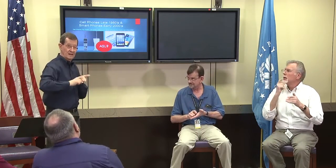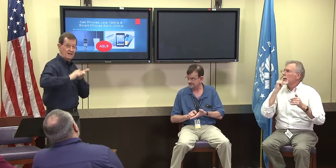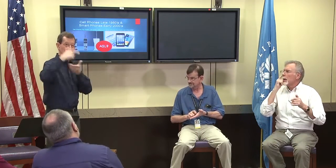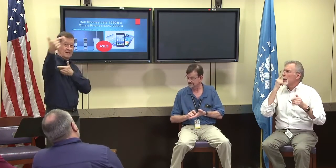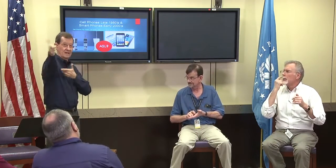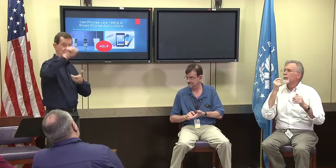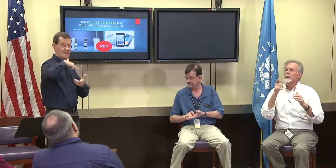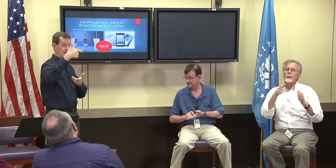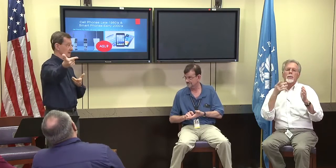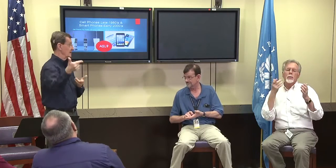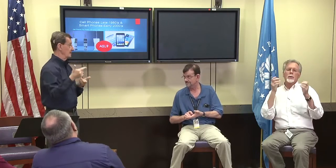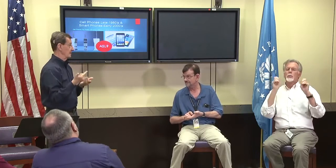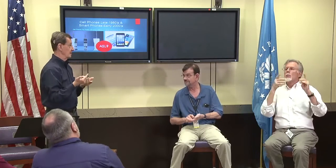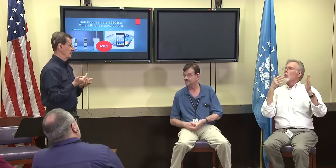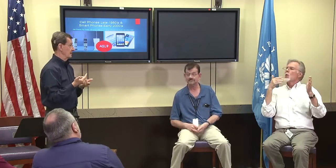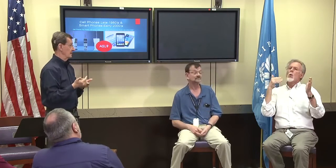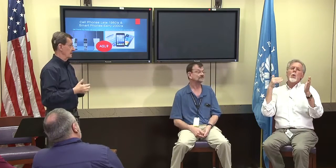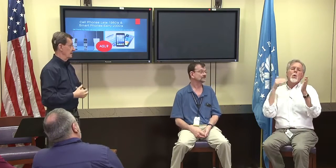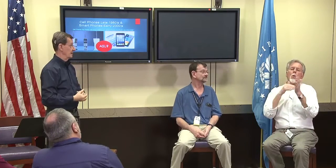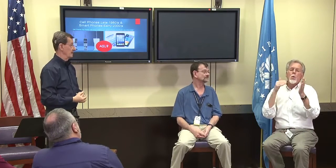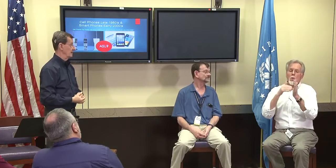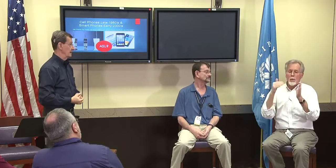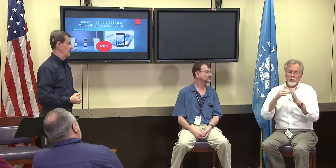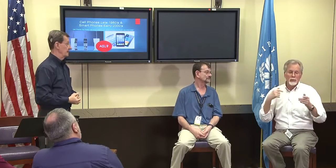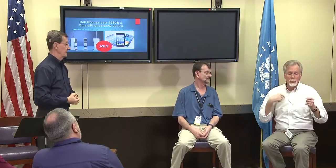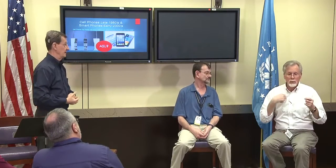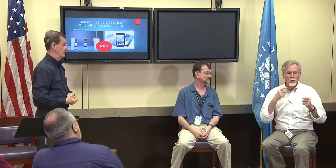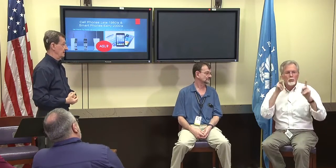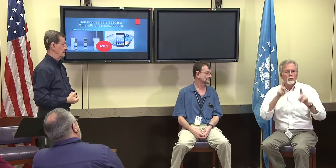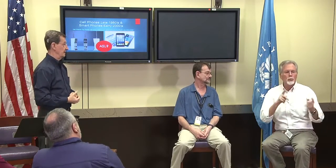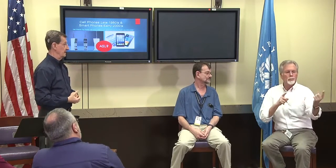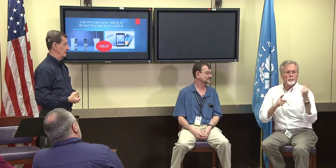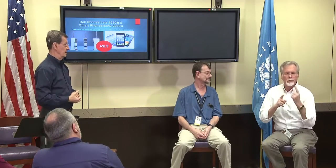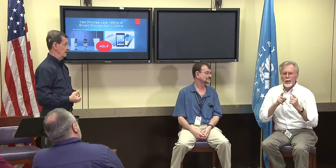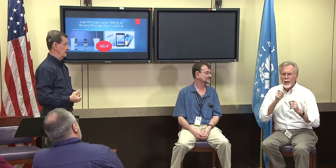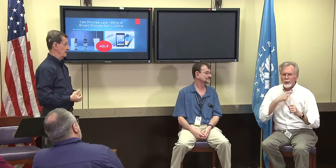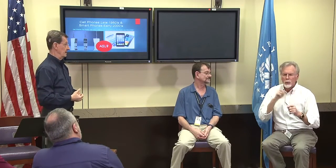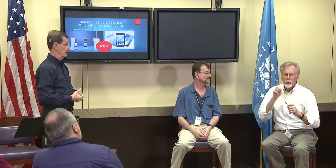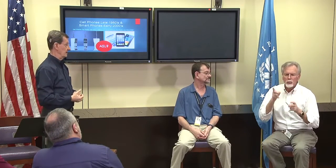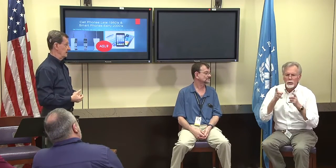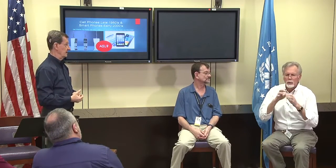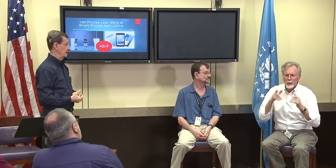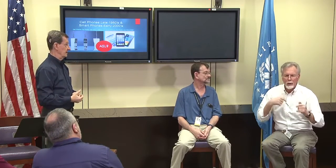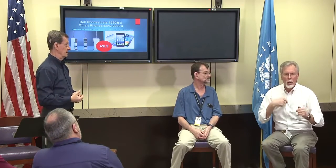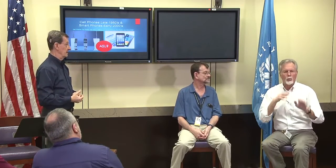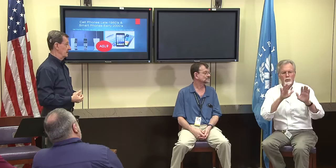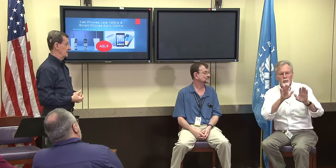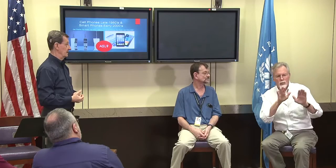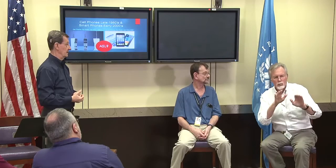Sure, I write notes and give them back and forth to people but often I want the person to come up to me and as me directions here